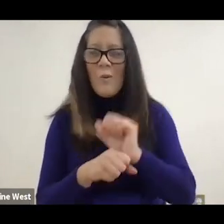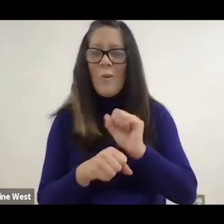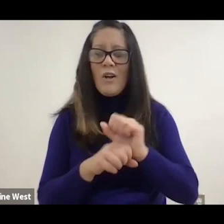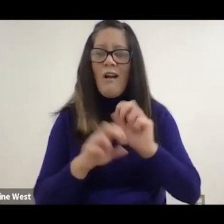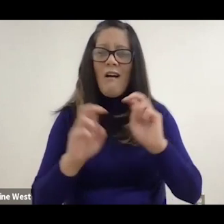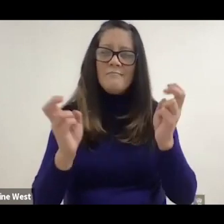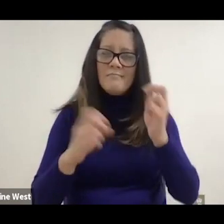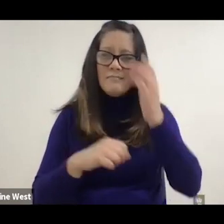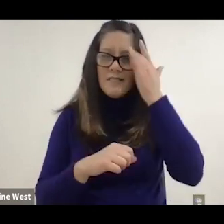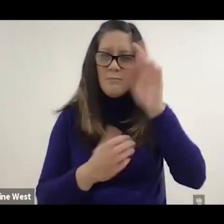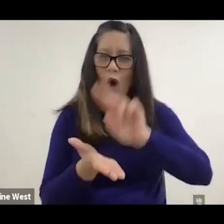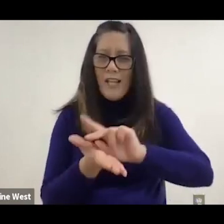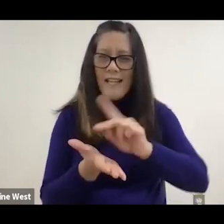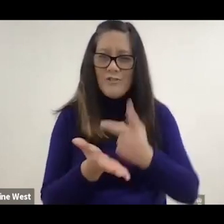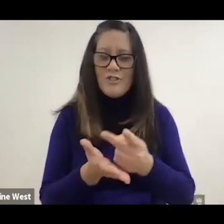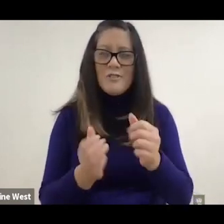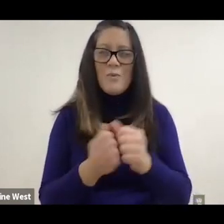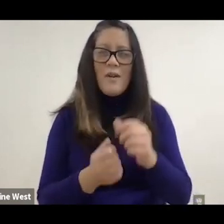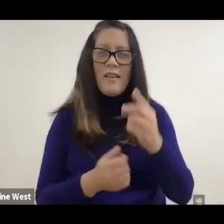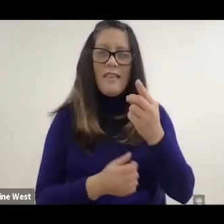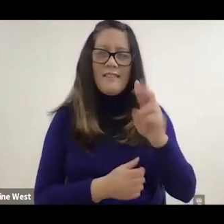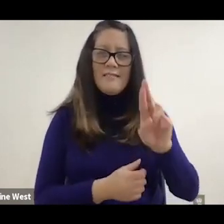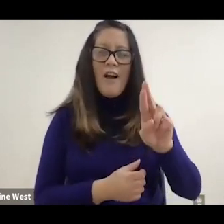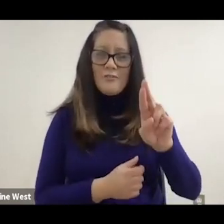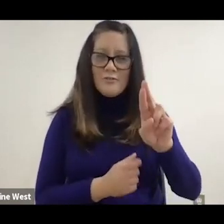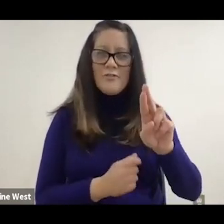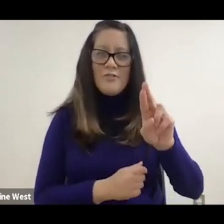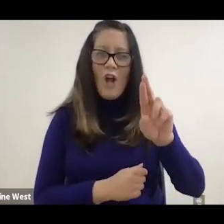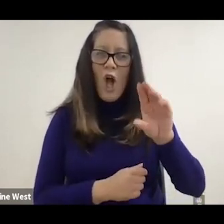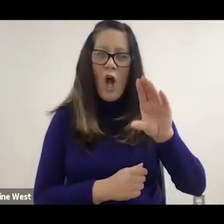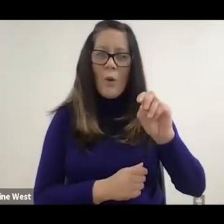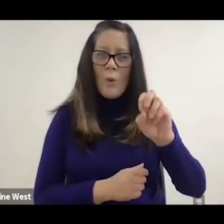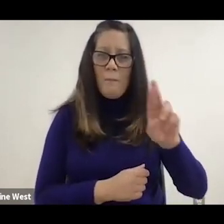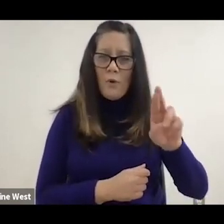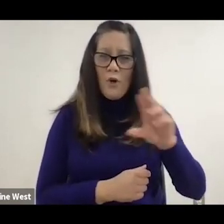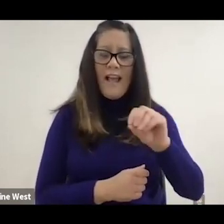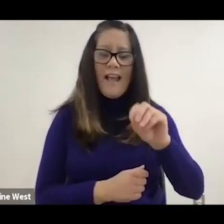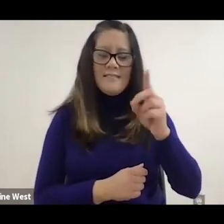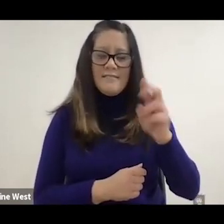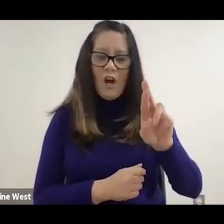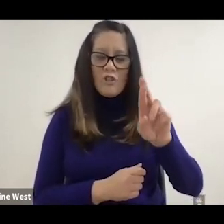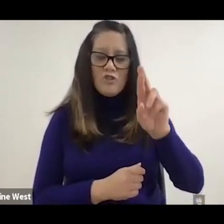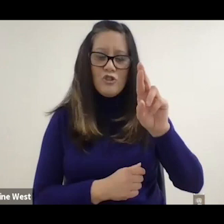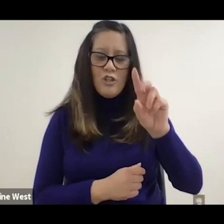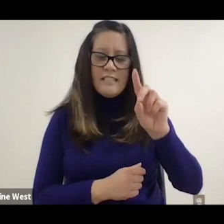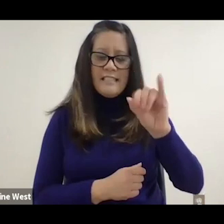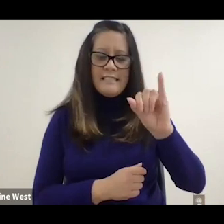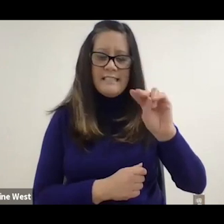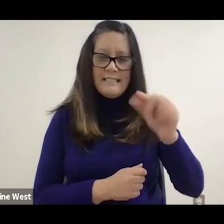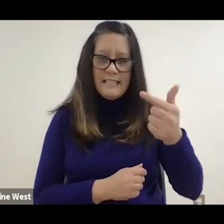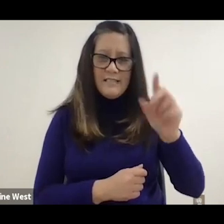on Smart Kitchen with Doctor Cooper and Doctor Ding Dang at HERL. With this I would like to welcome